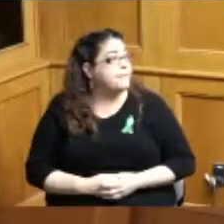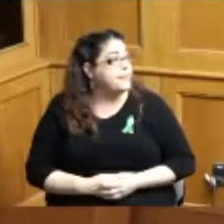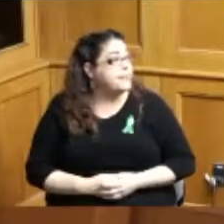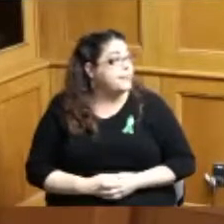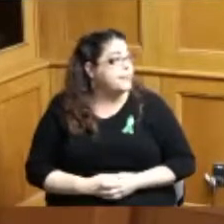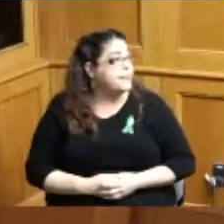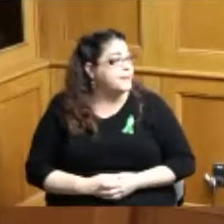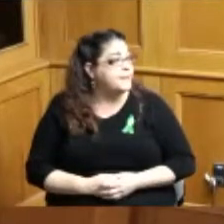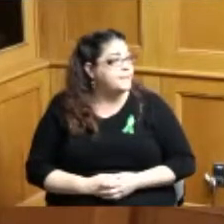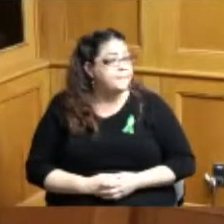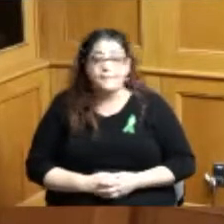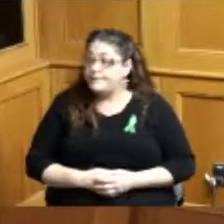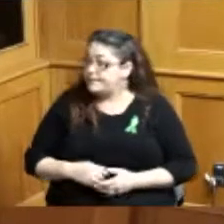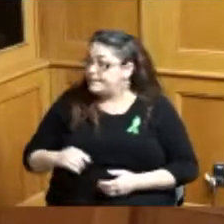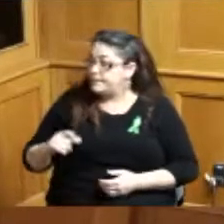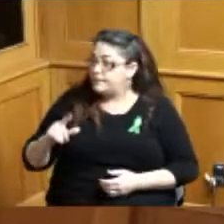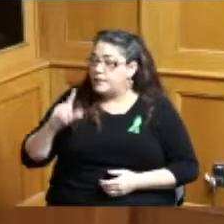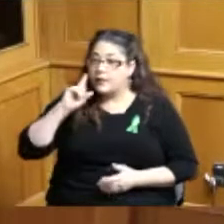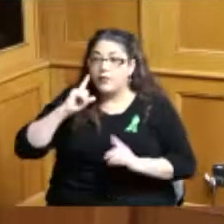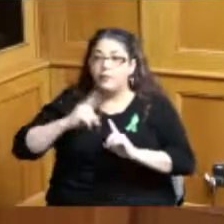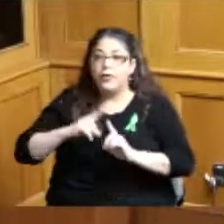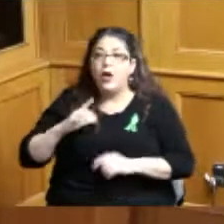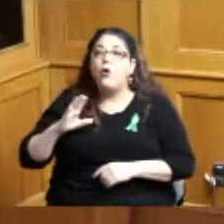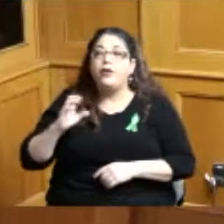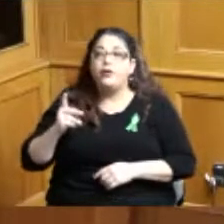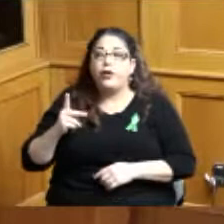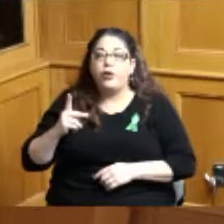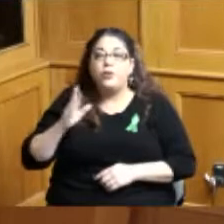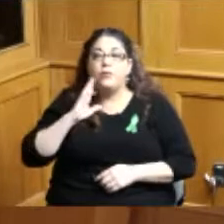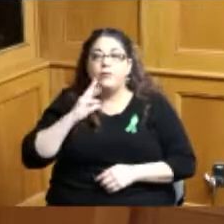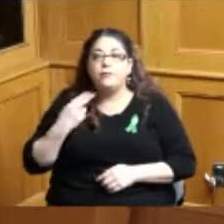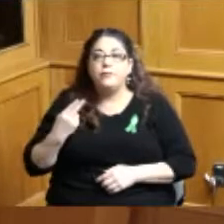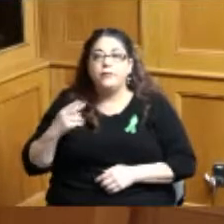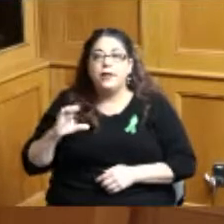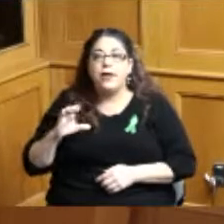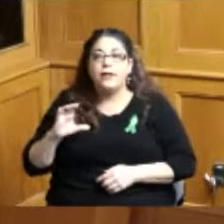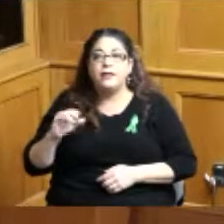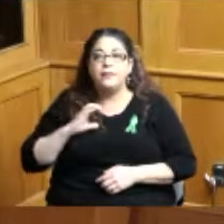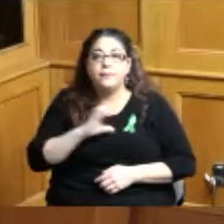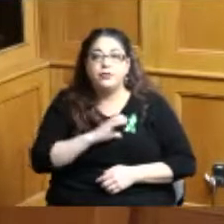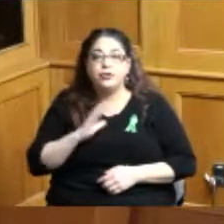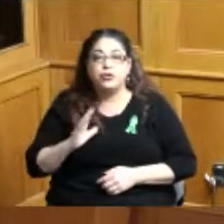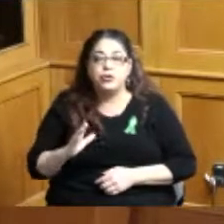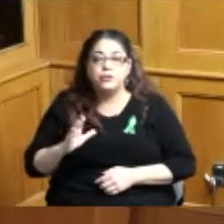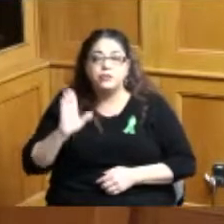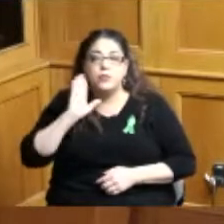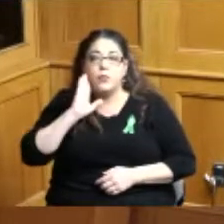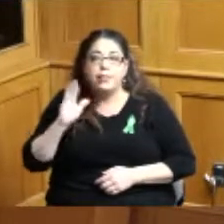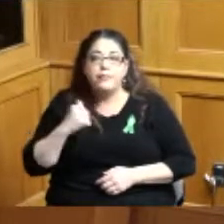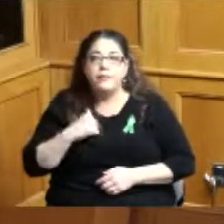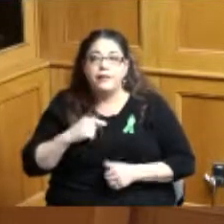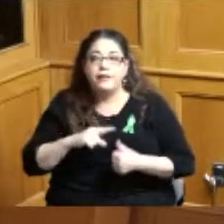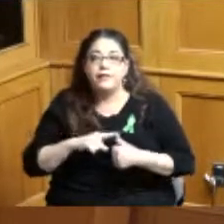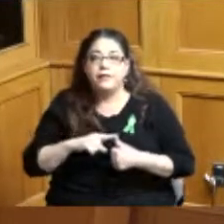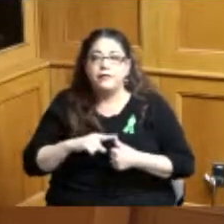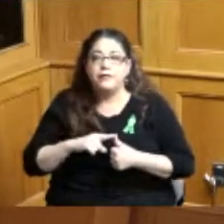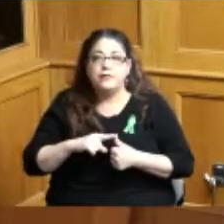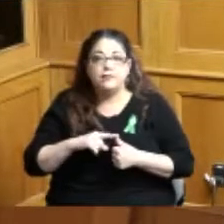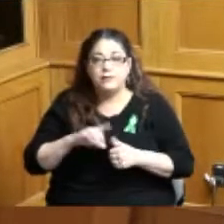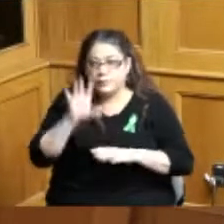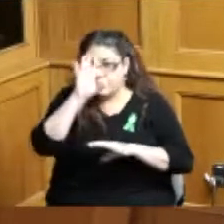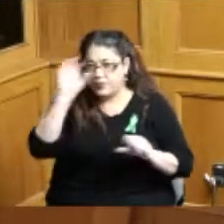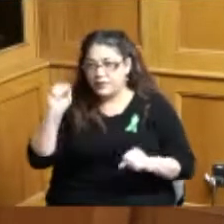yeah sure Aubrey Hamilton County Commissioners will be President Stephanie Summerow Dumas